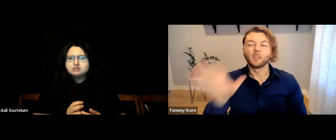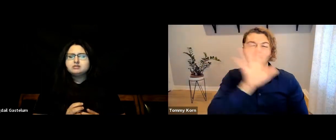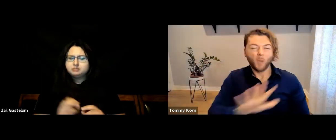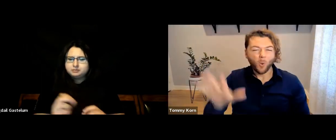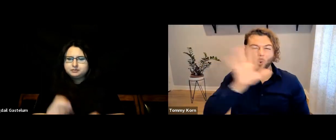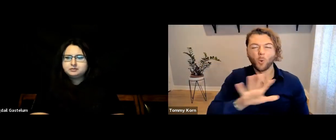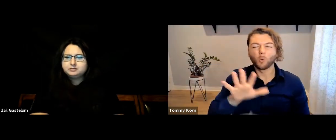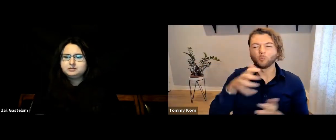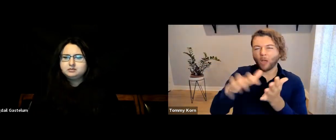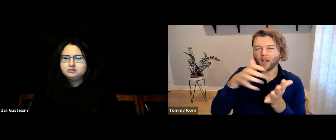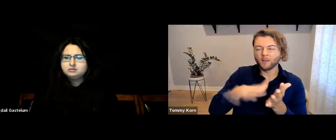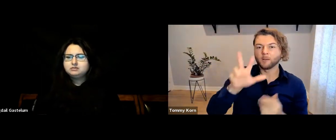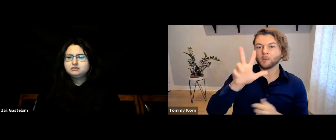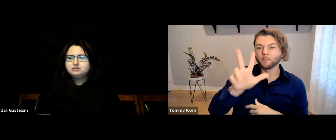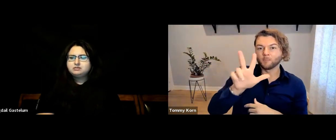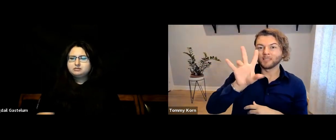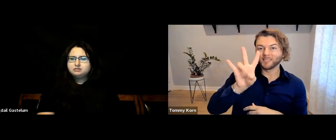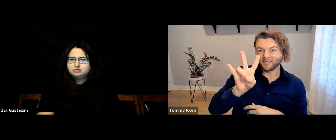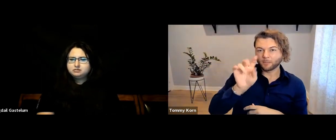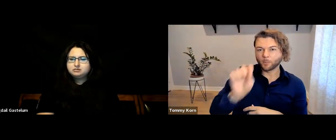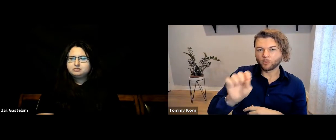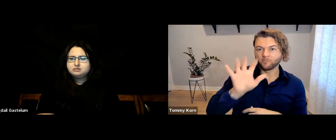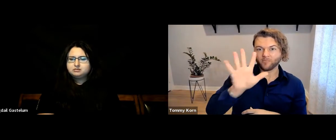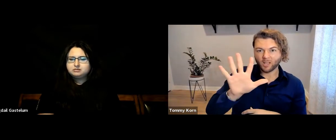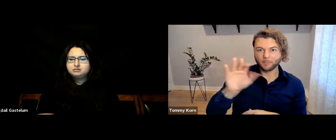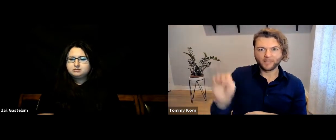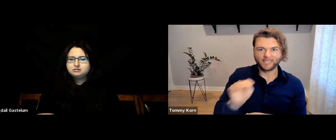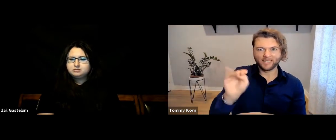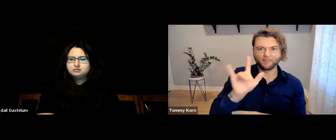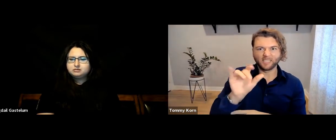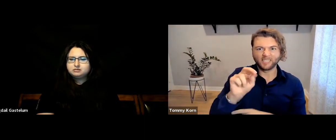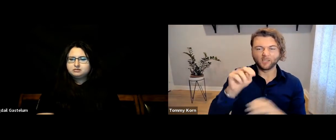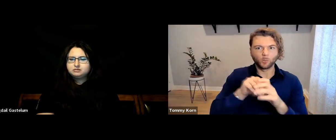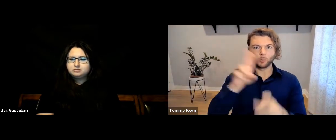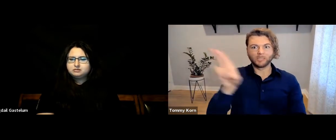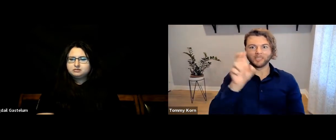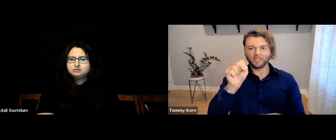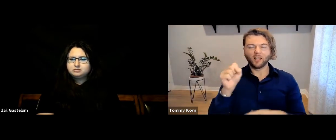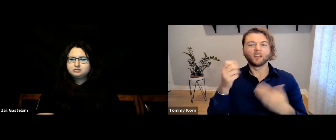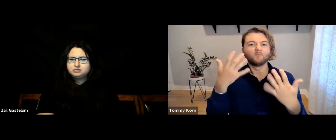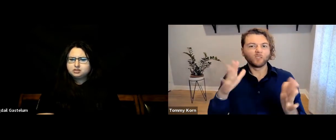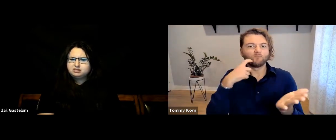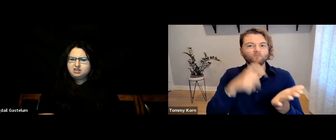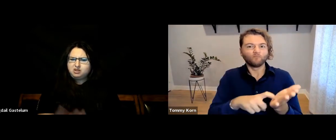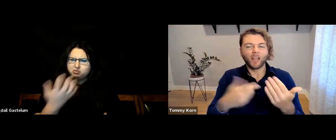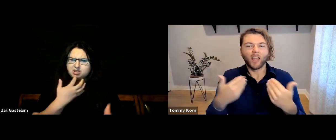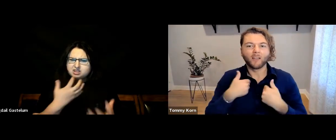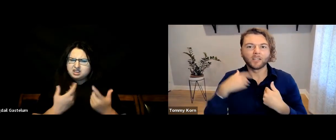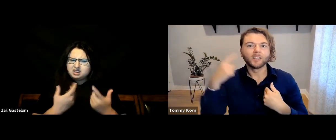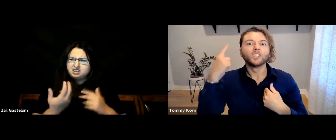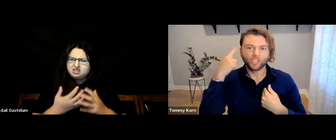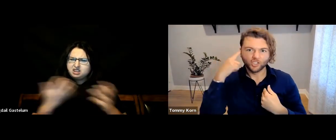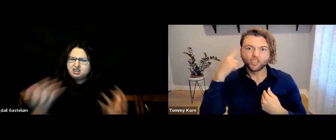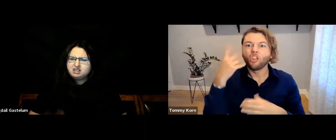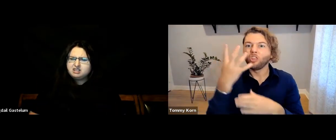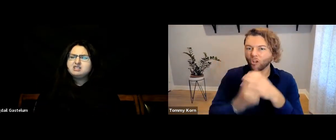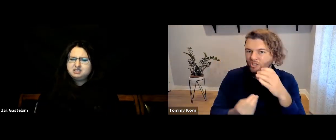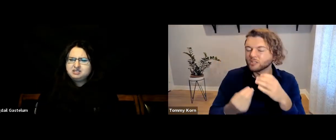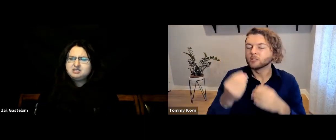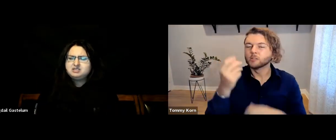roughly 37.5 million people in the US have hearing loss.